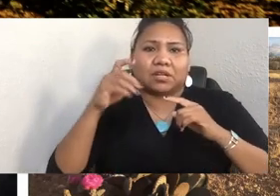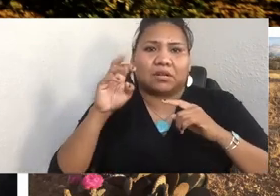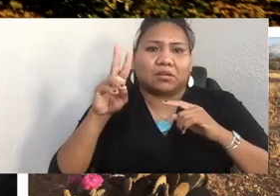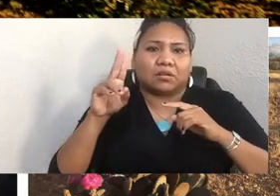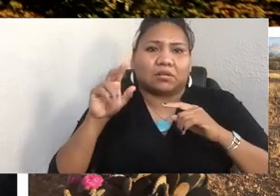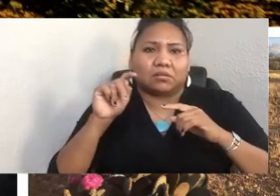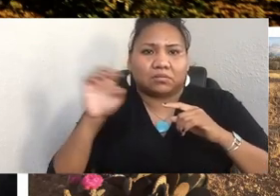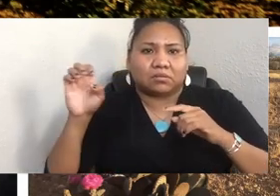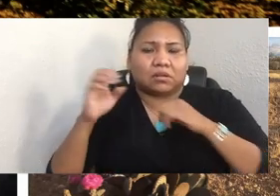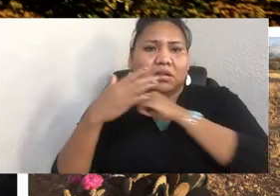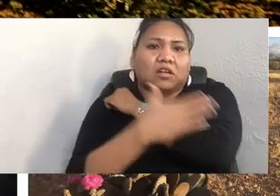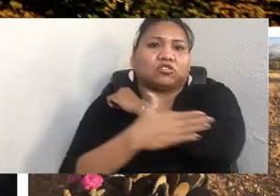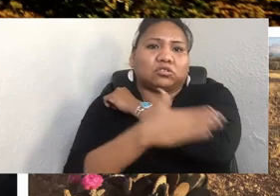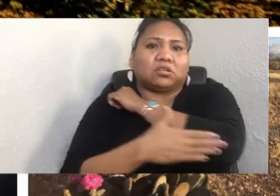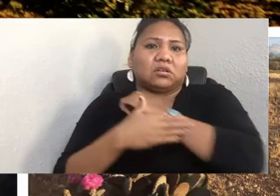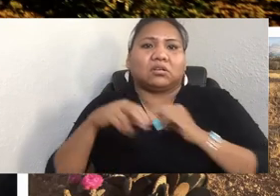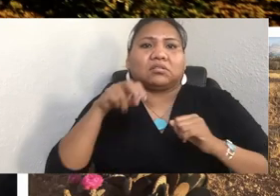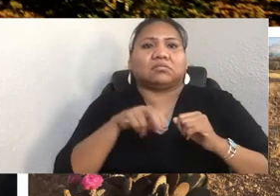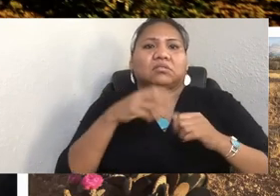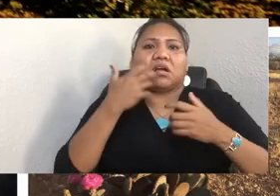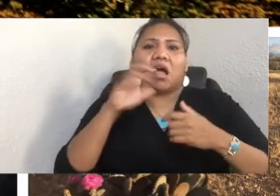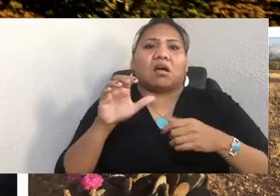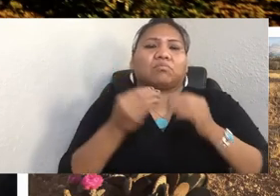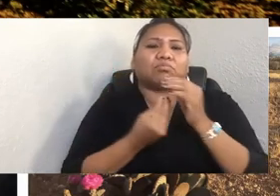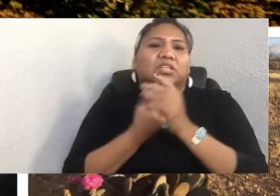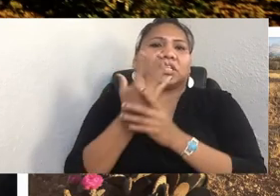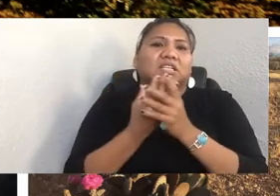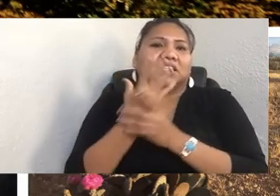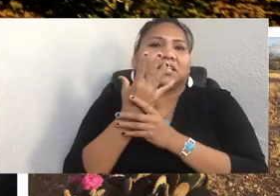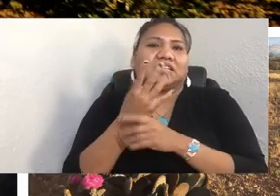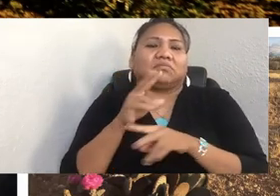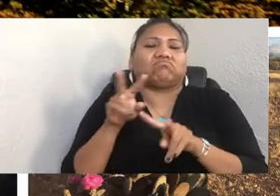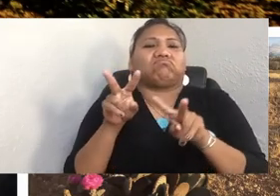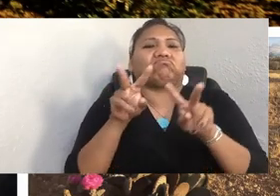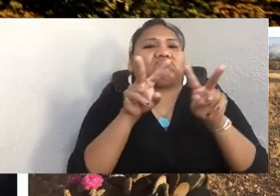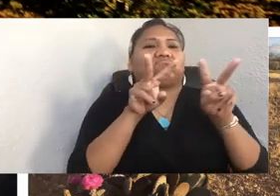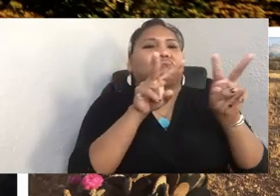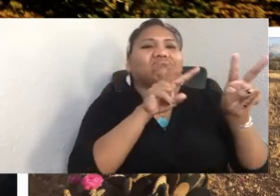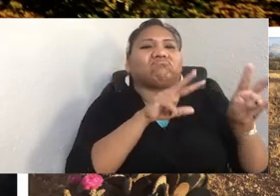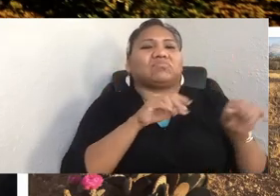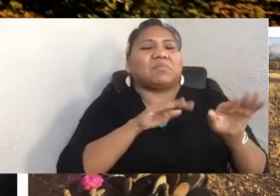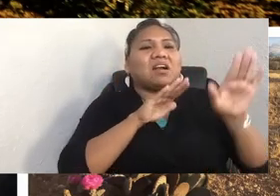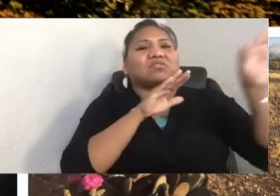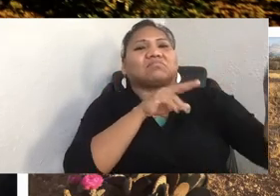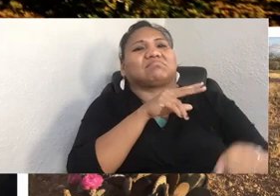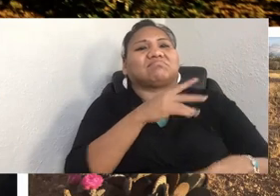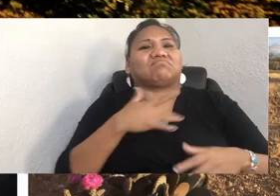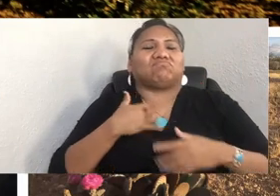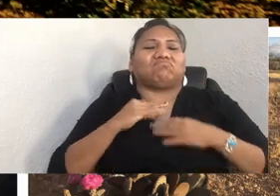as it shone over those epic Nuumu Poyo mountains and feeling a sense of renewal that I've only experienced there.